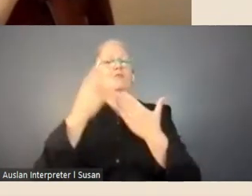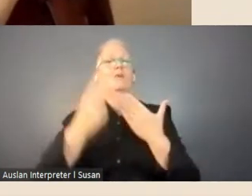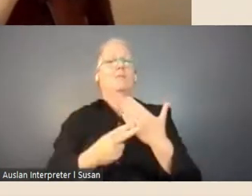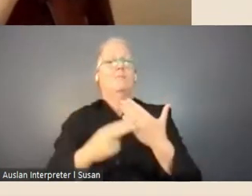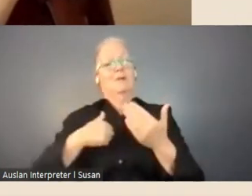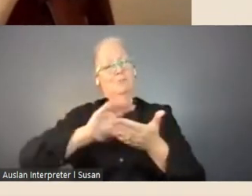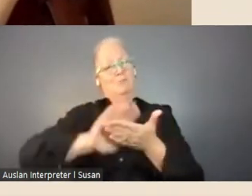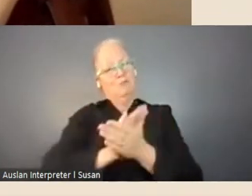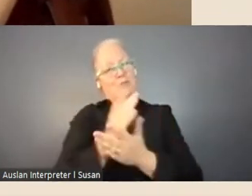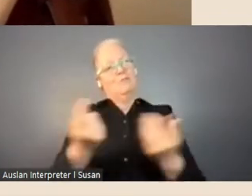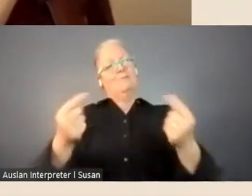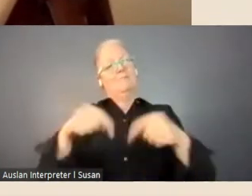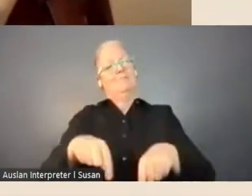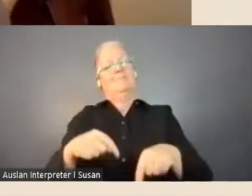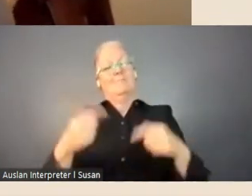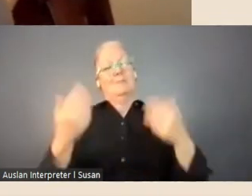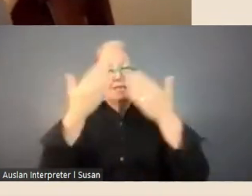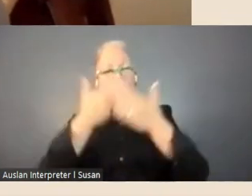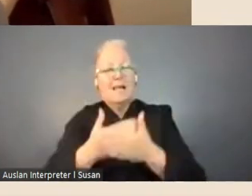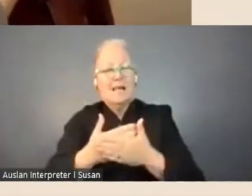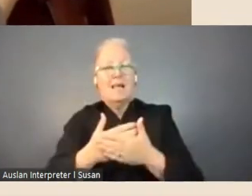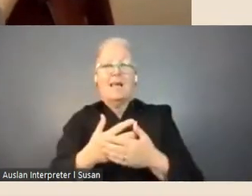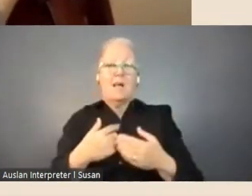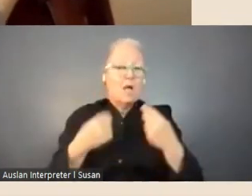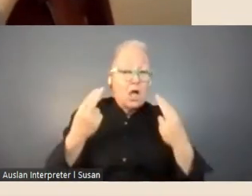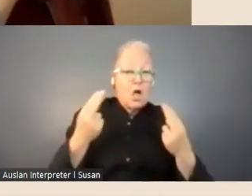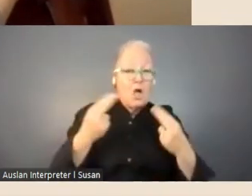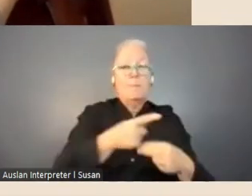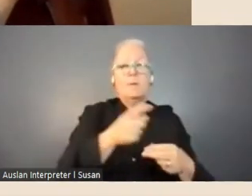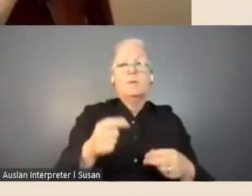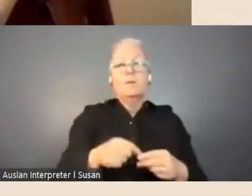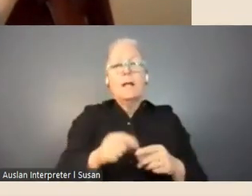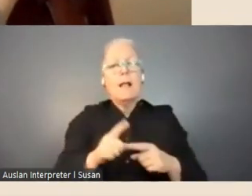and I really hope that you're enticed to apply.